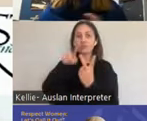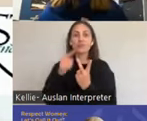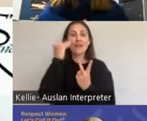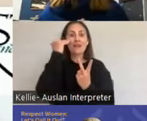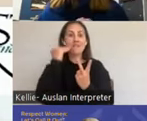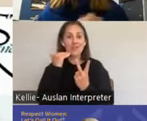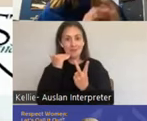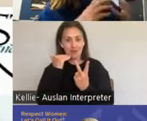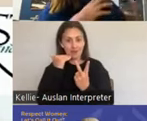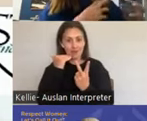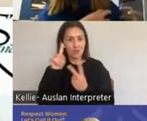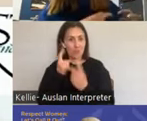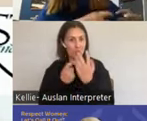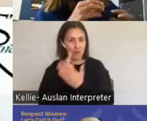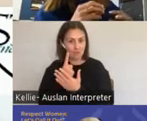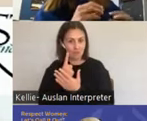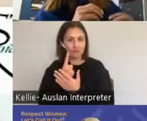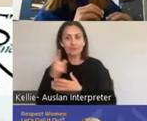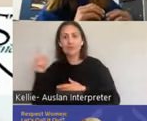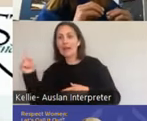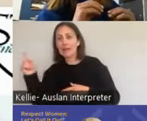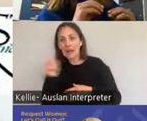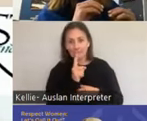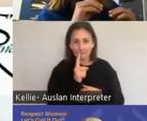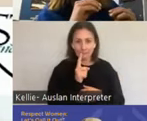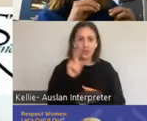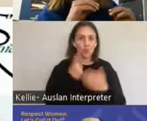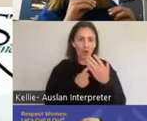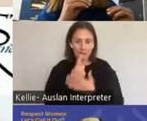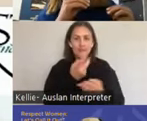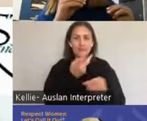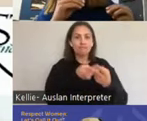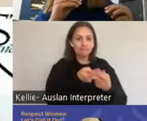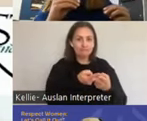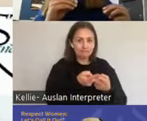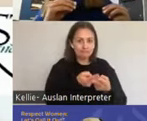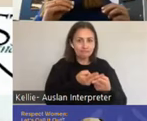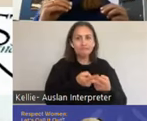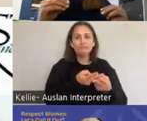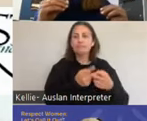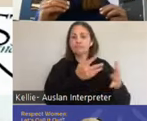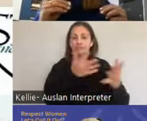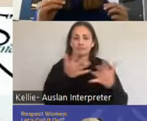and would either go through this excitement phase and then just hit the plateau stage but